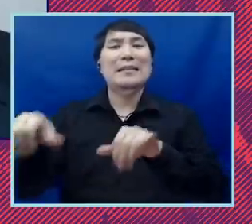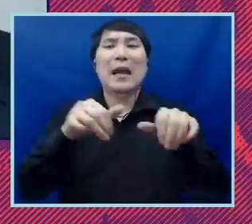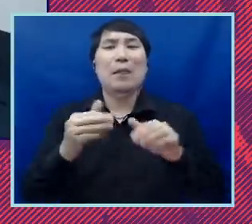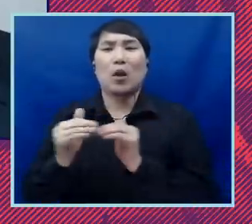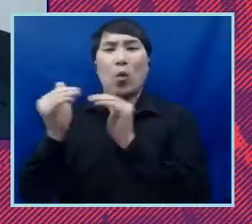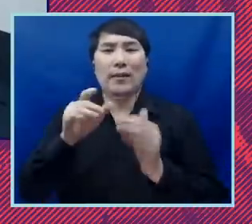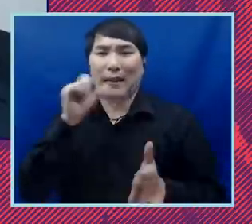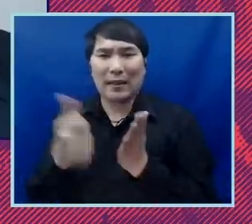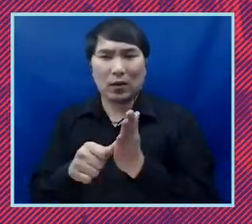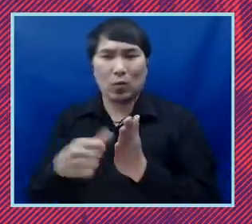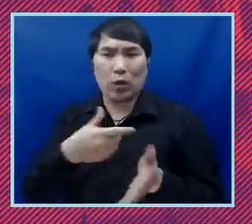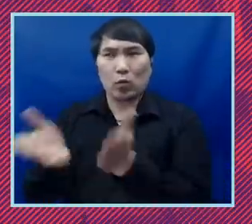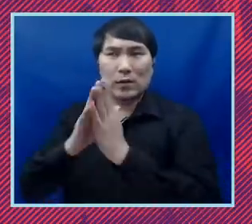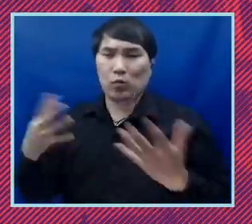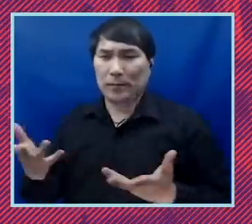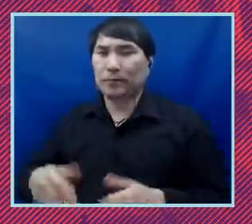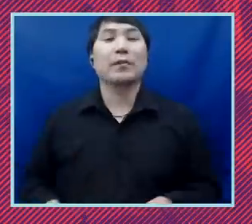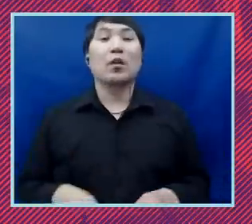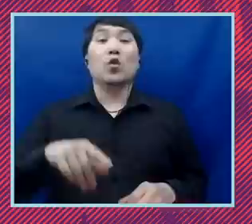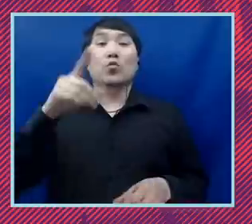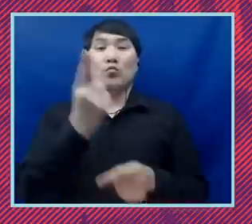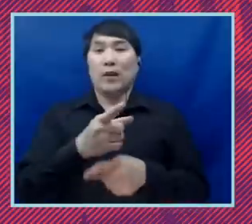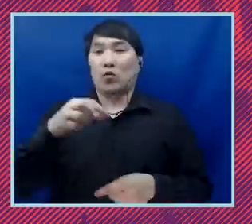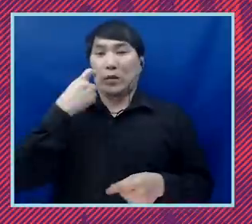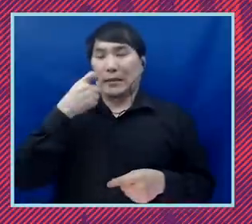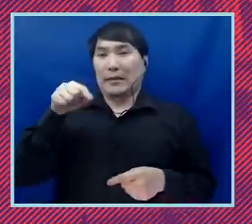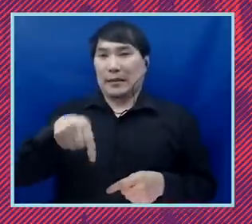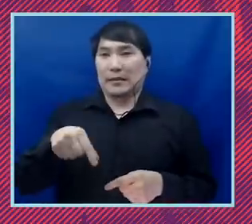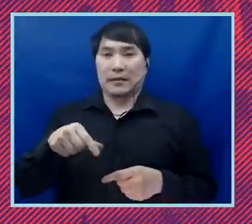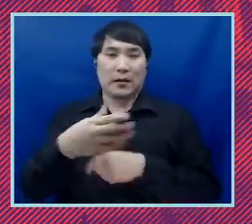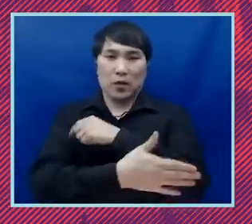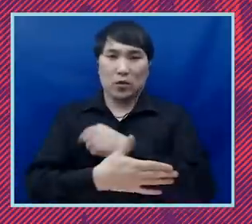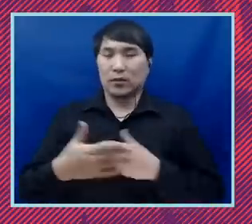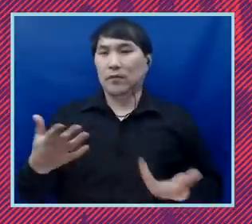Absolutely. So this recent period, we've gone through as a country, tracing back to the tragic